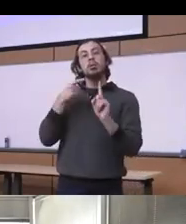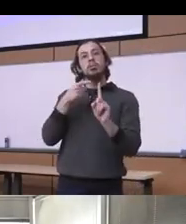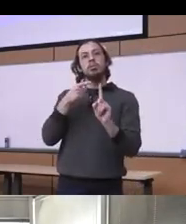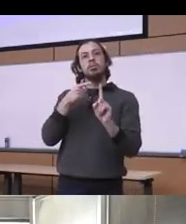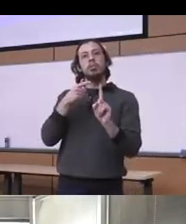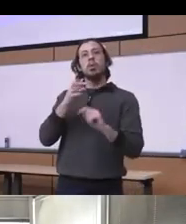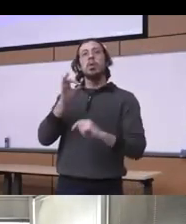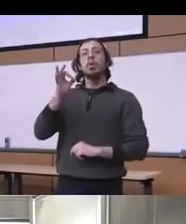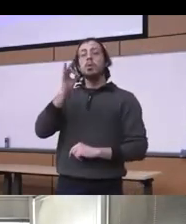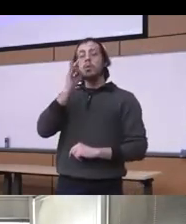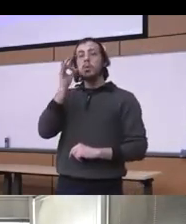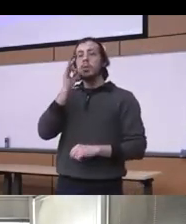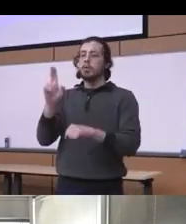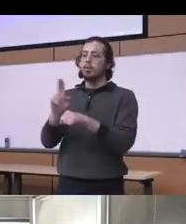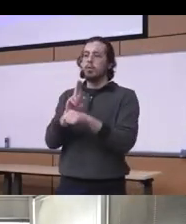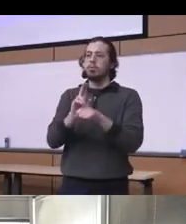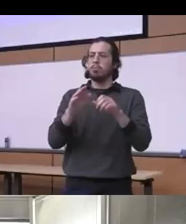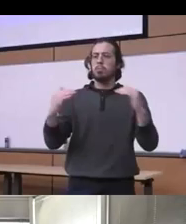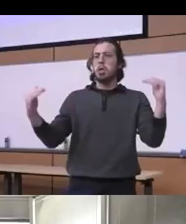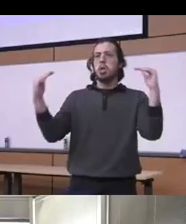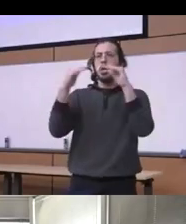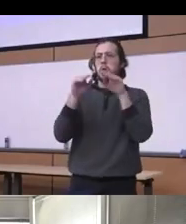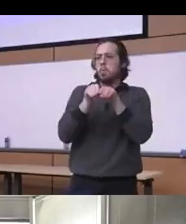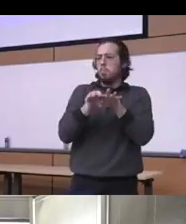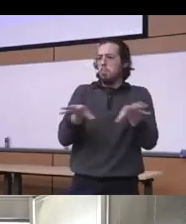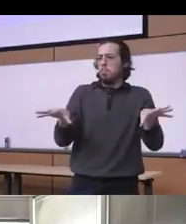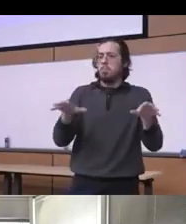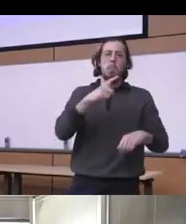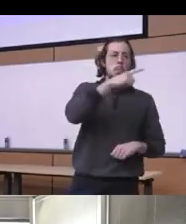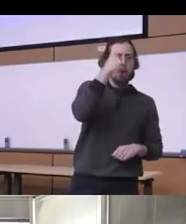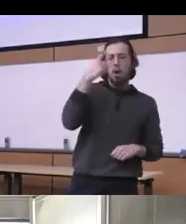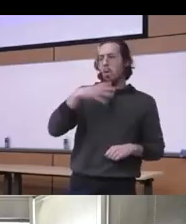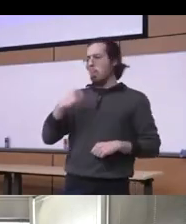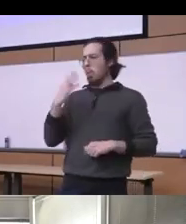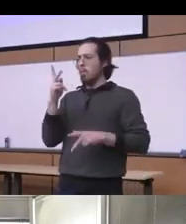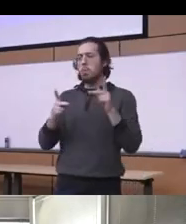is equally prevalent among black and white people yet you know a lot of black people